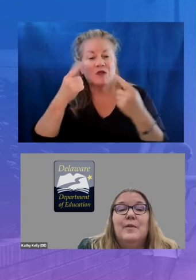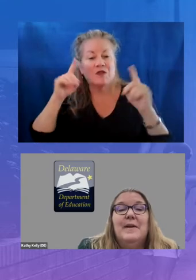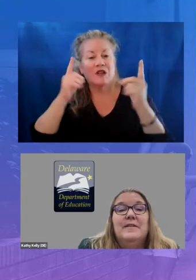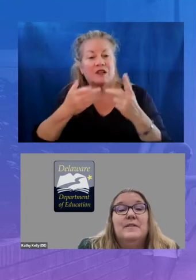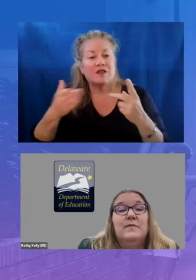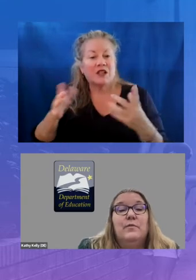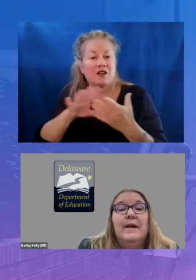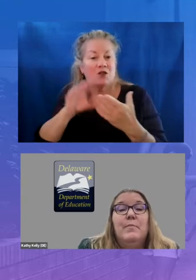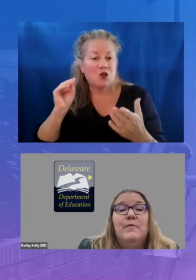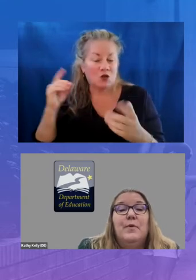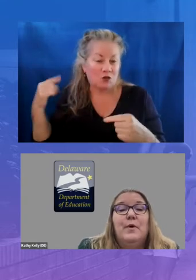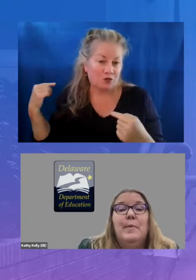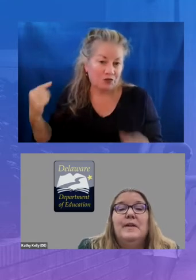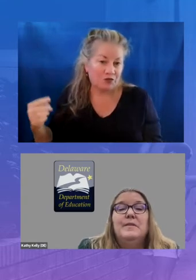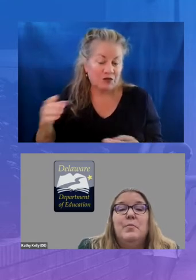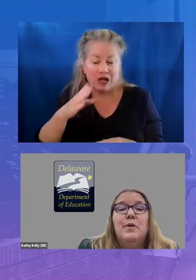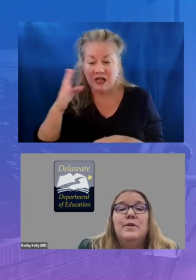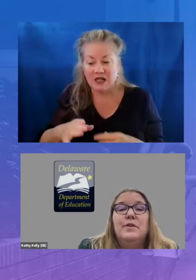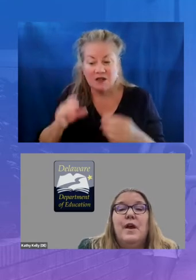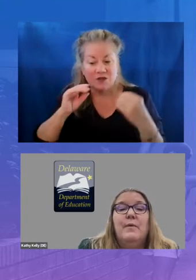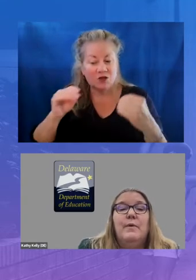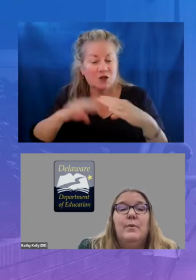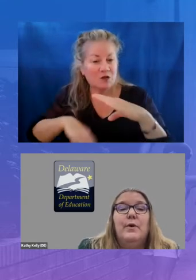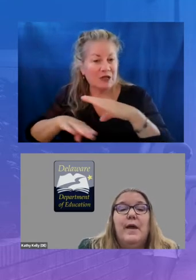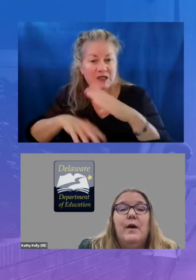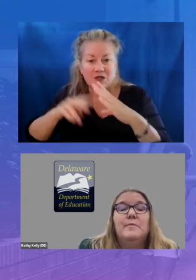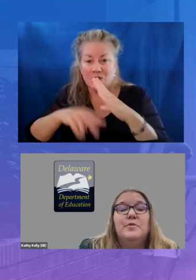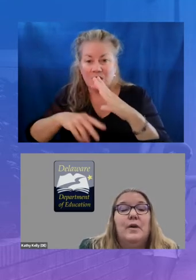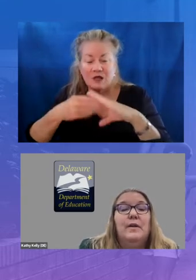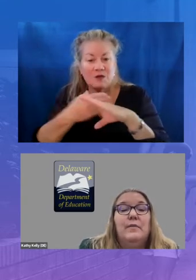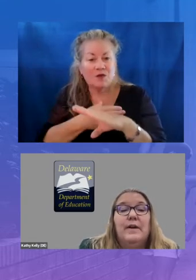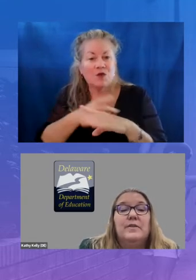basics of reading before but it's important to know in order to help struggling readers